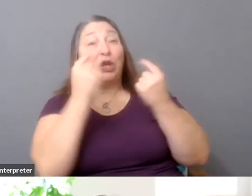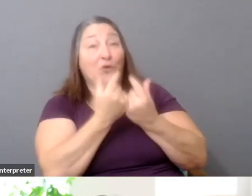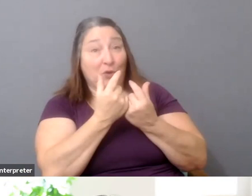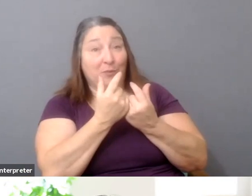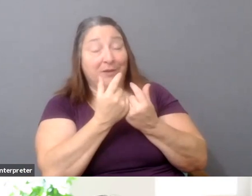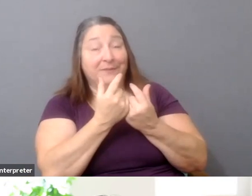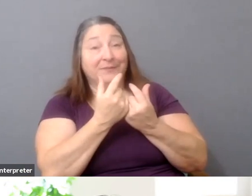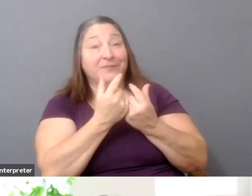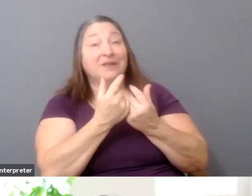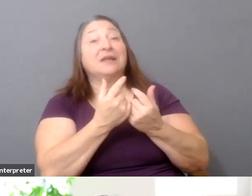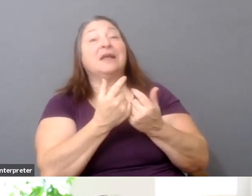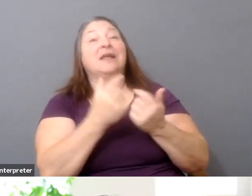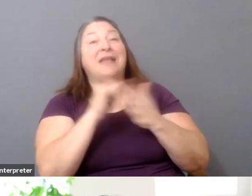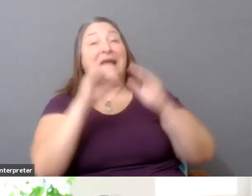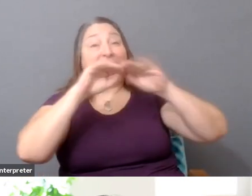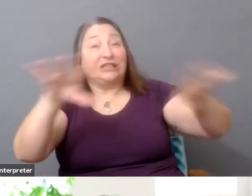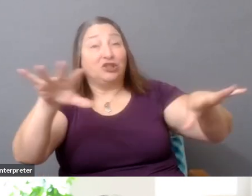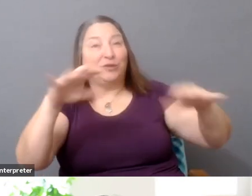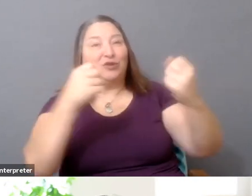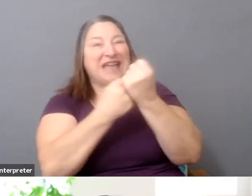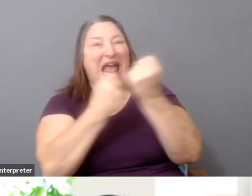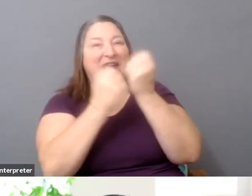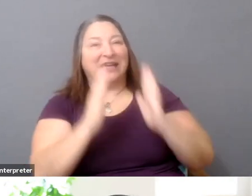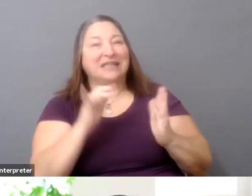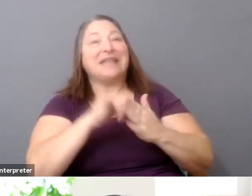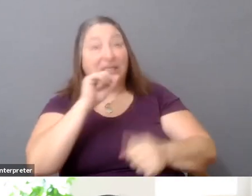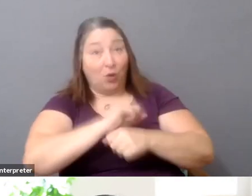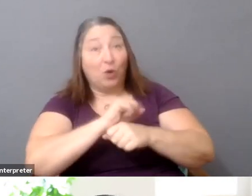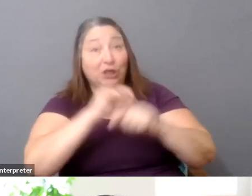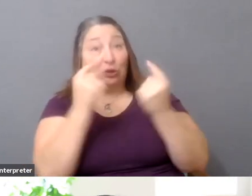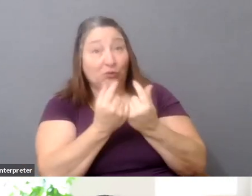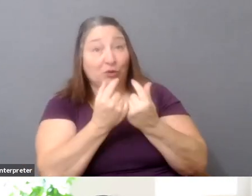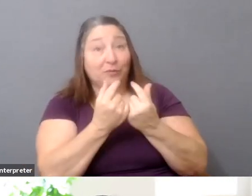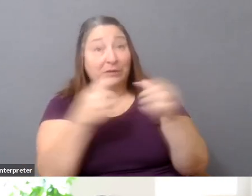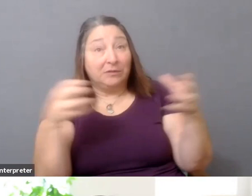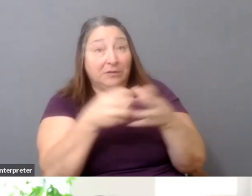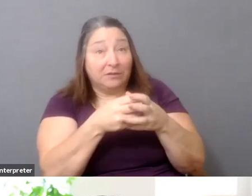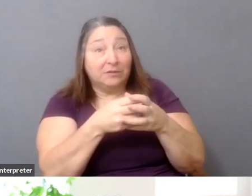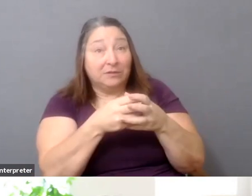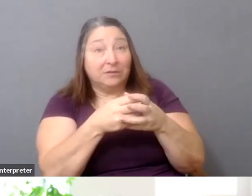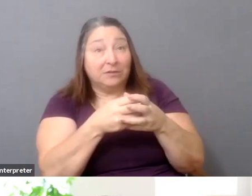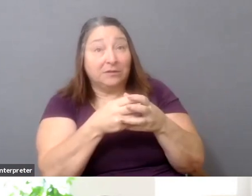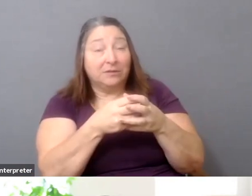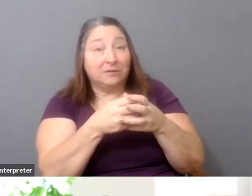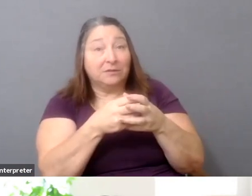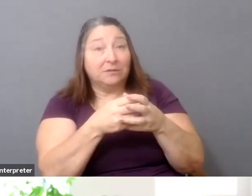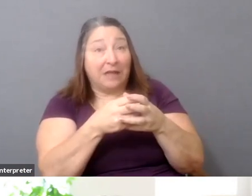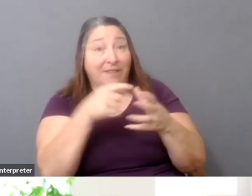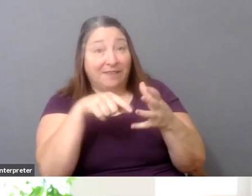the Distribution Advocates is a working group that will be-- that's been meeting and is going to share